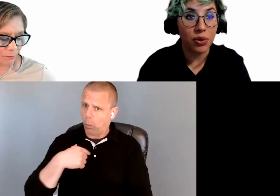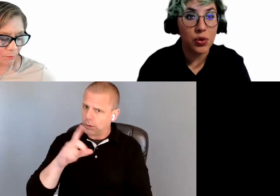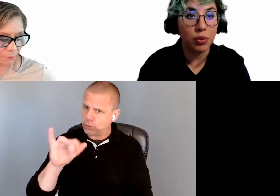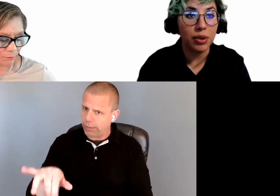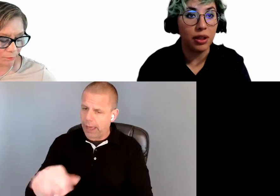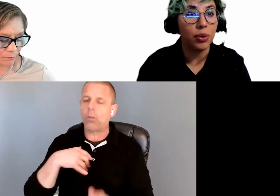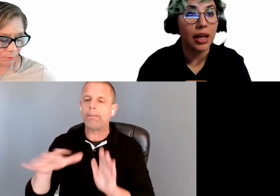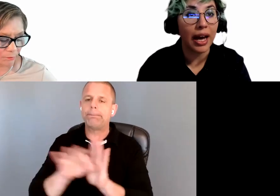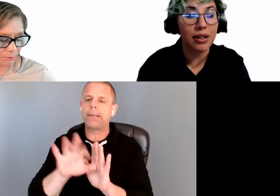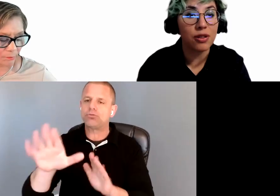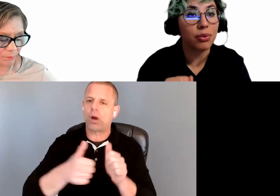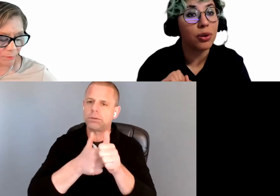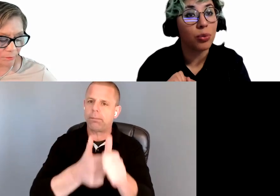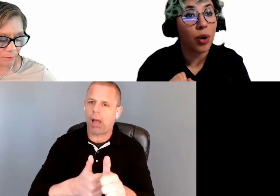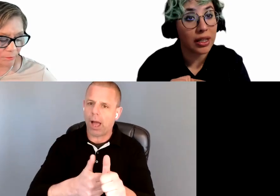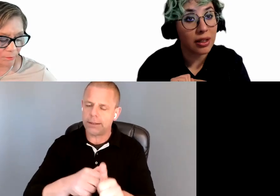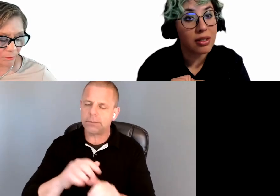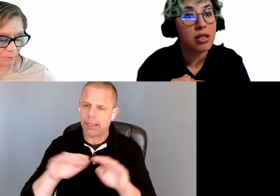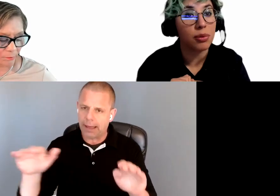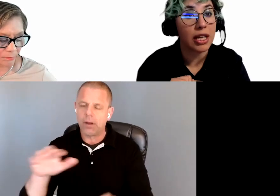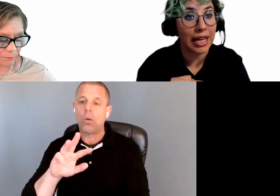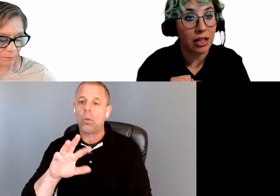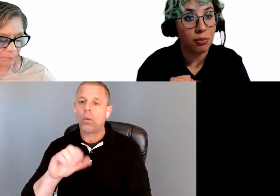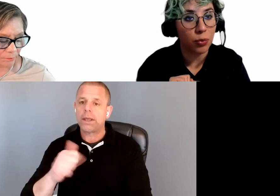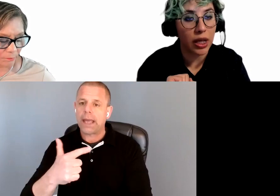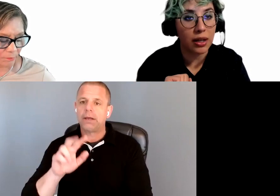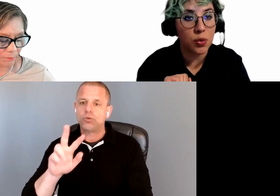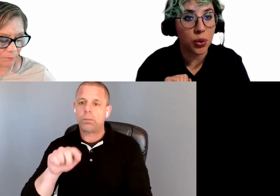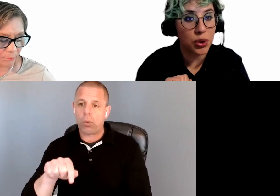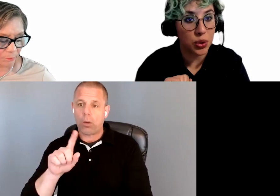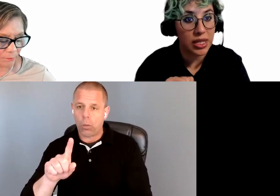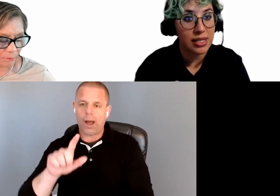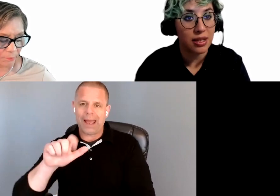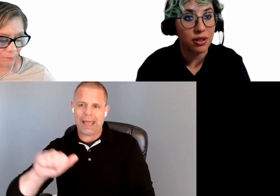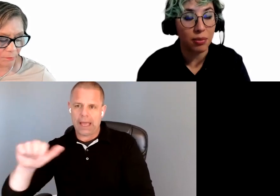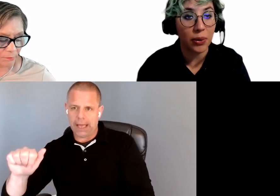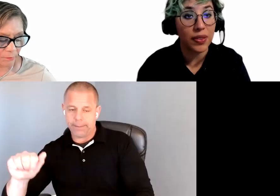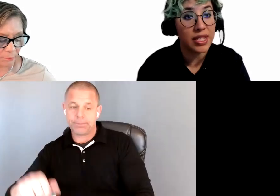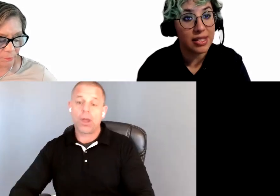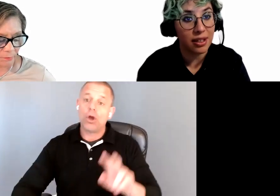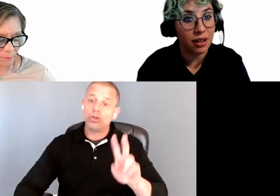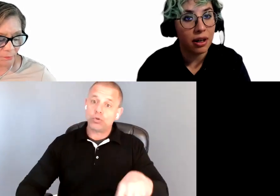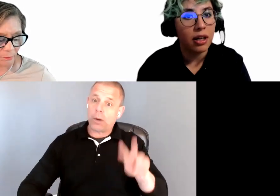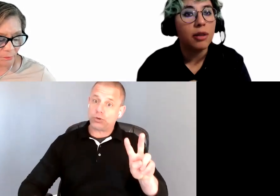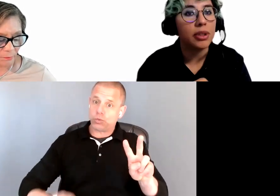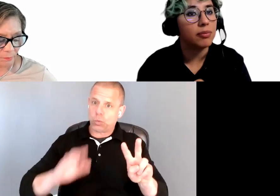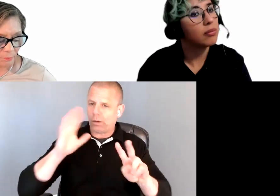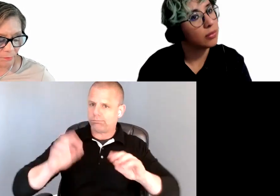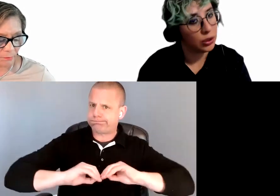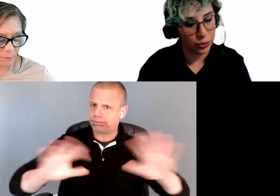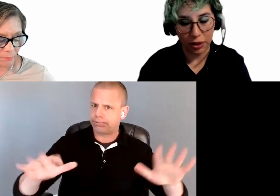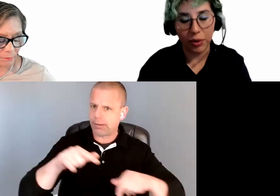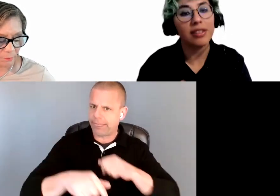which would be WCAG 2.1, AA. WCAG 2.2 is set to come out this year, but you can wait